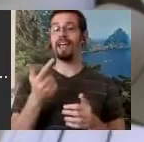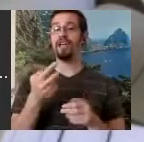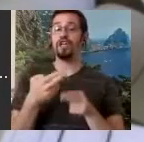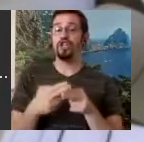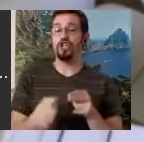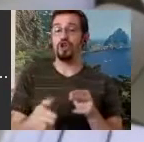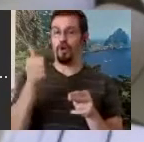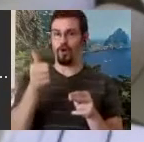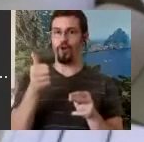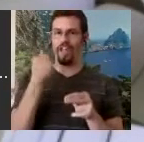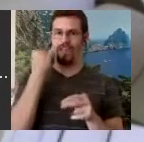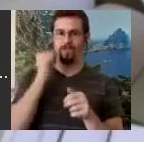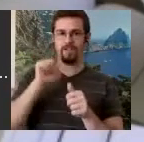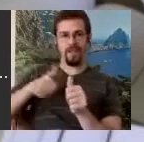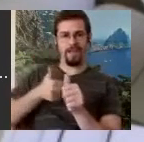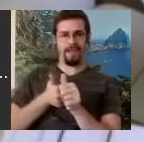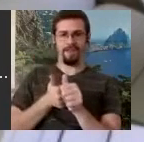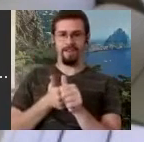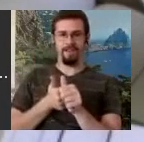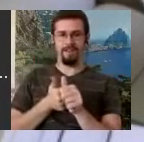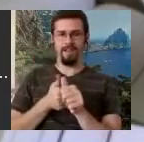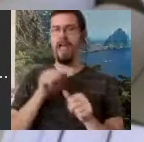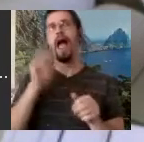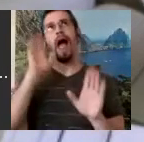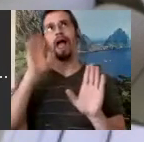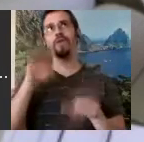story. This is not DanceWriting class but I'm just trying to tell you that